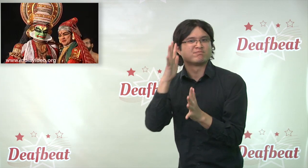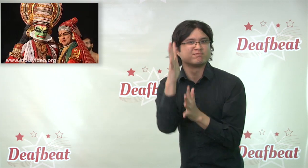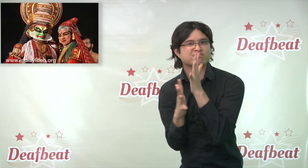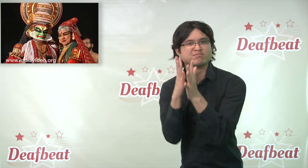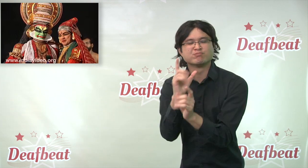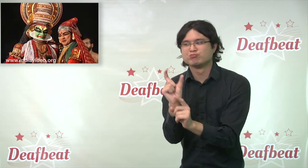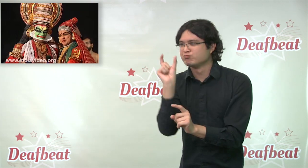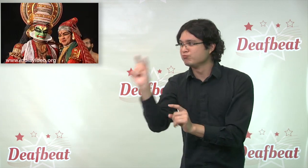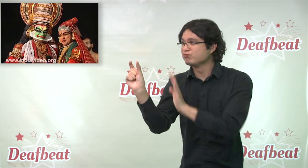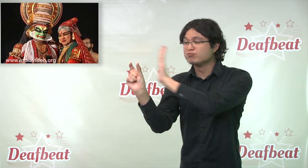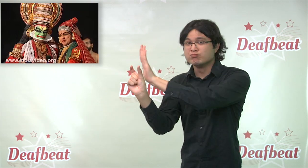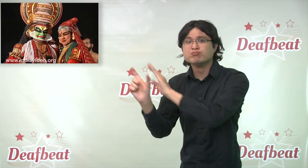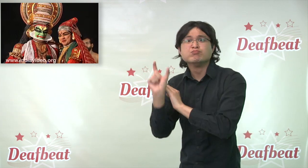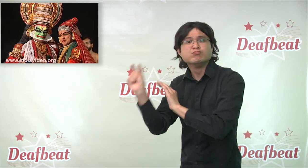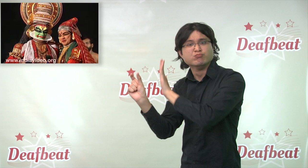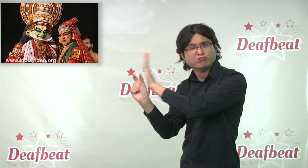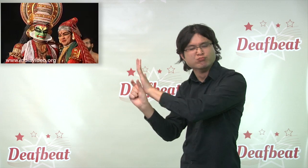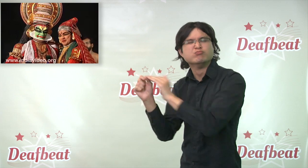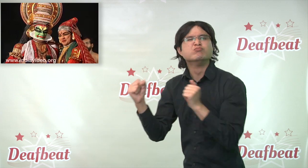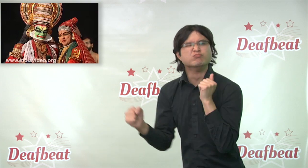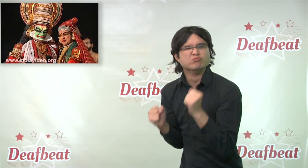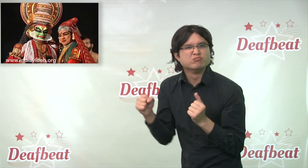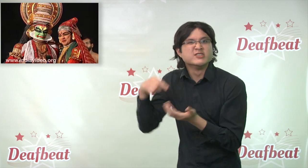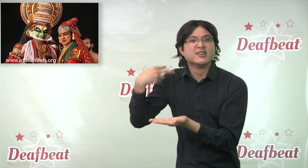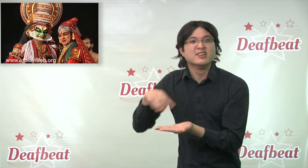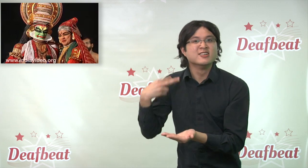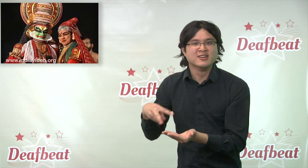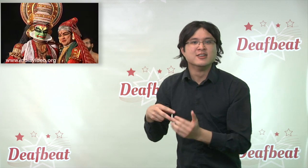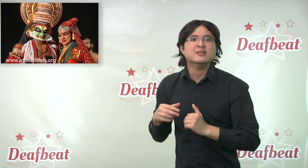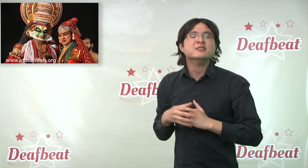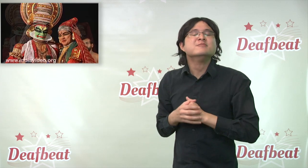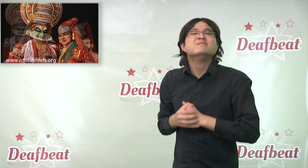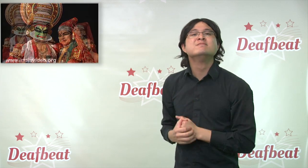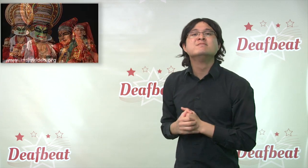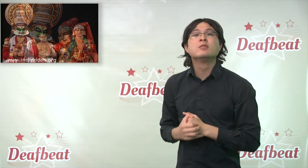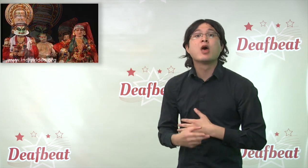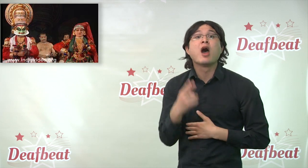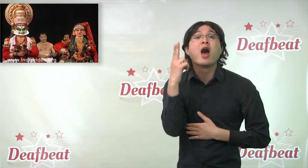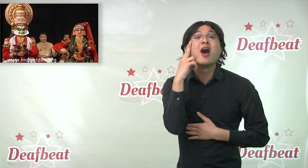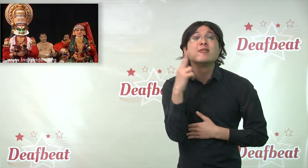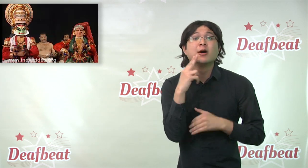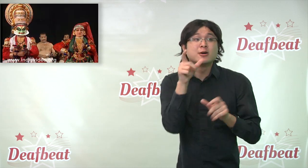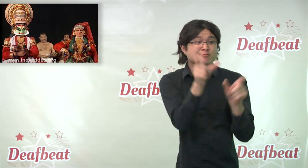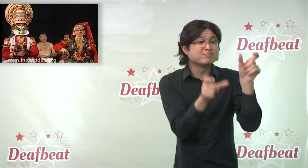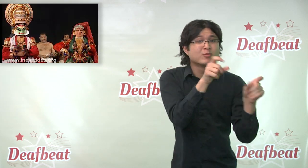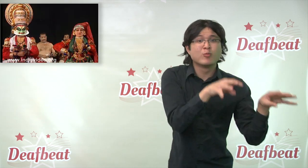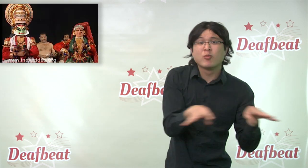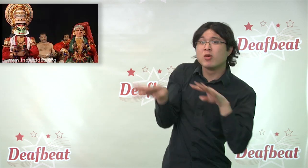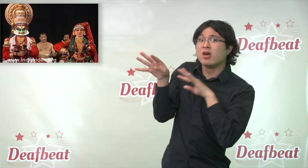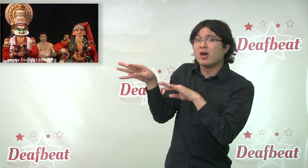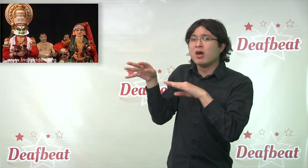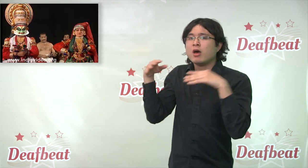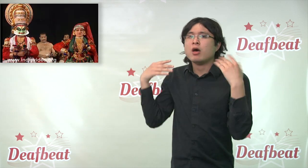for specific themes and words during their performances. Any deaf person attending one of the